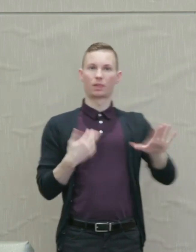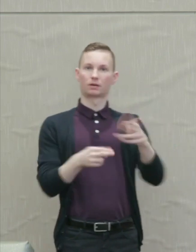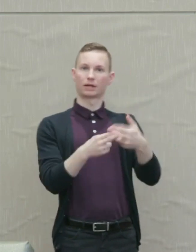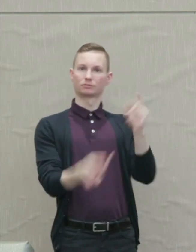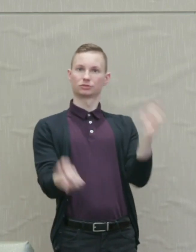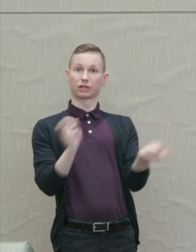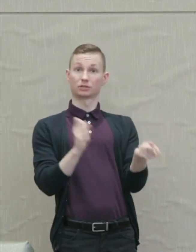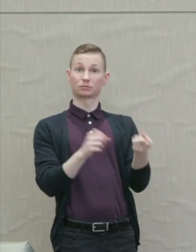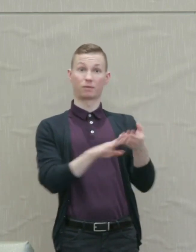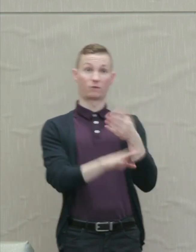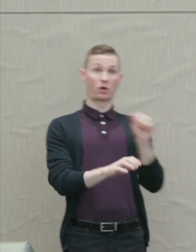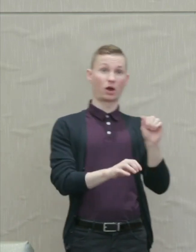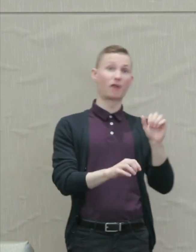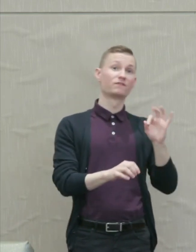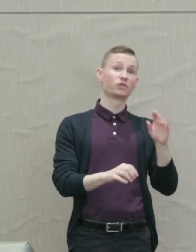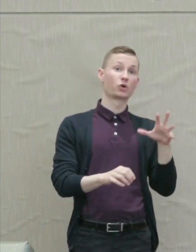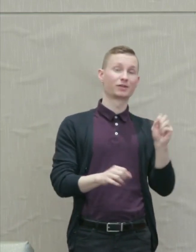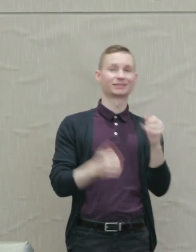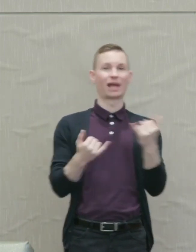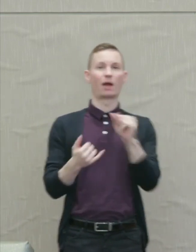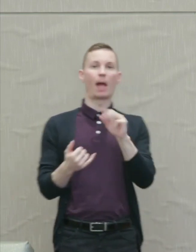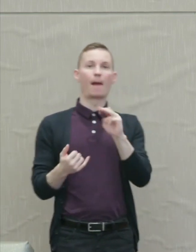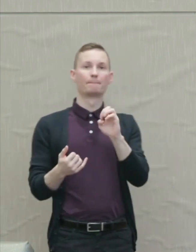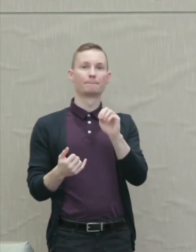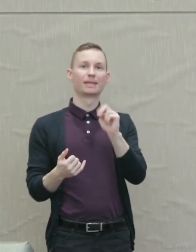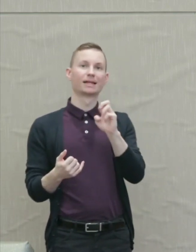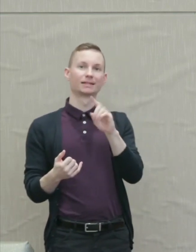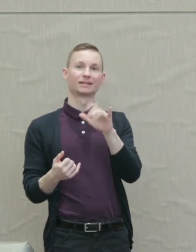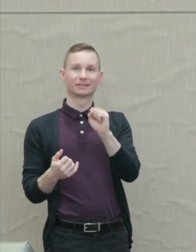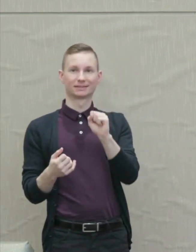They're not the Eumenides, the kindly ones, and not the Furies.